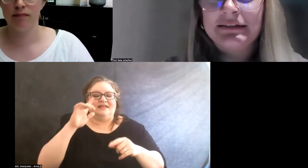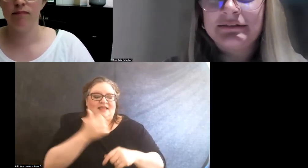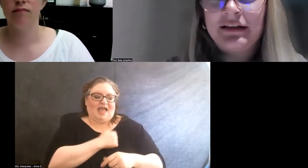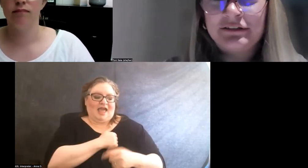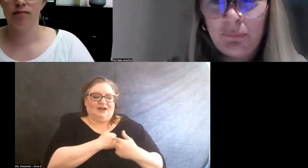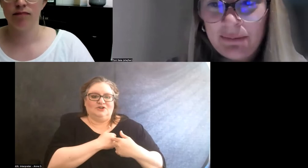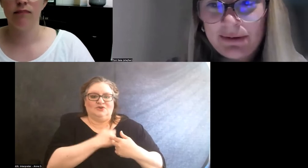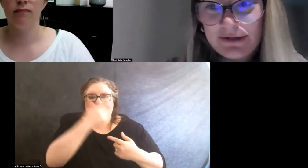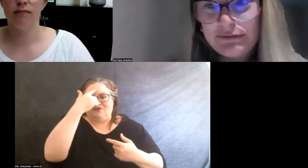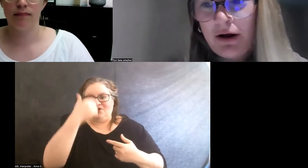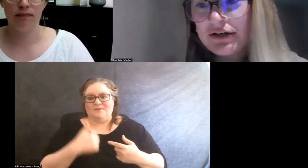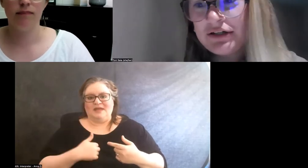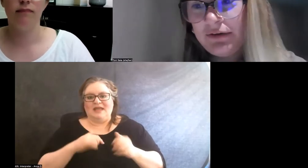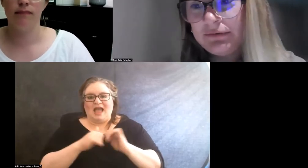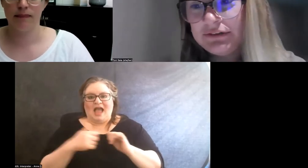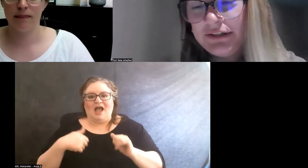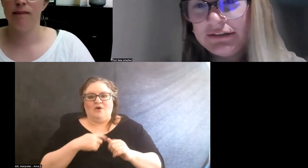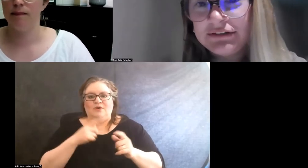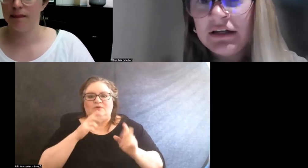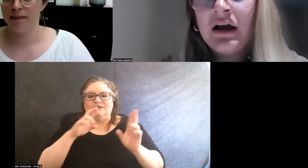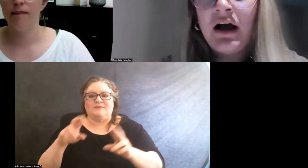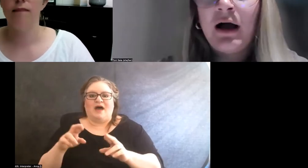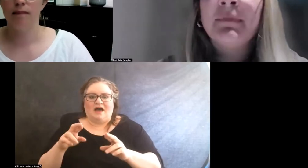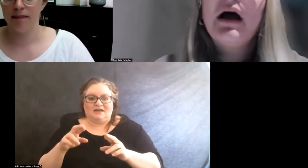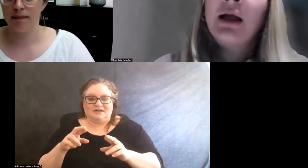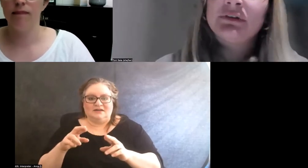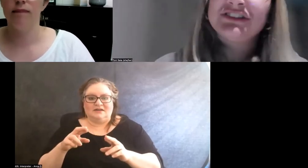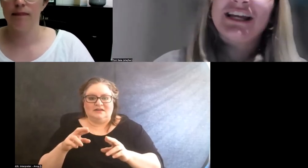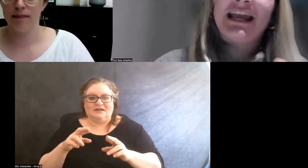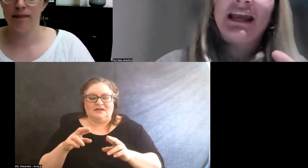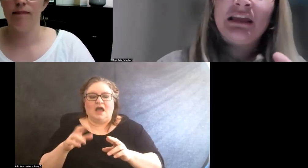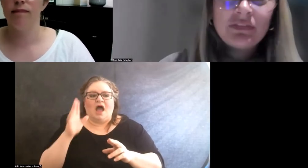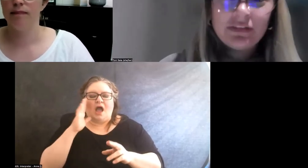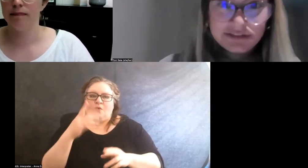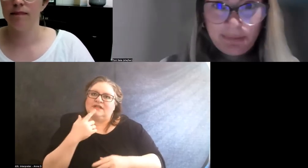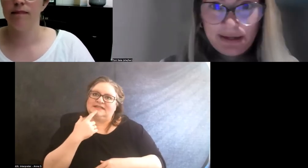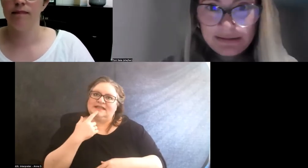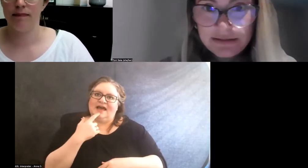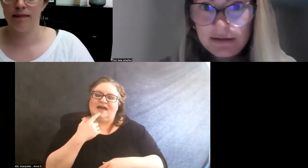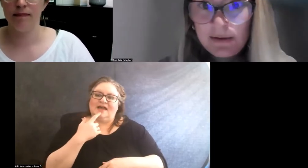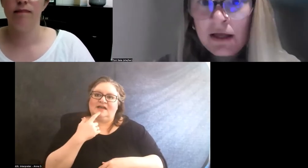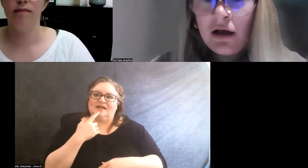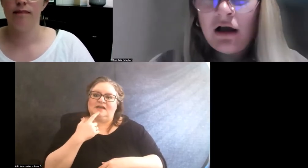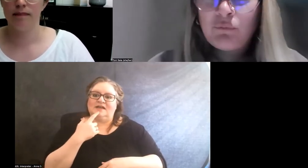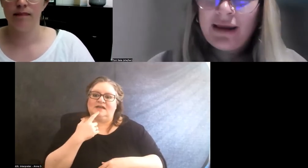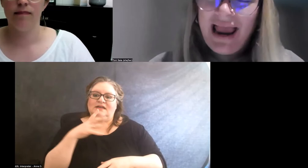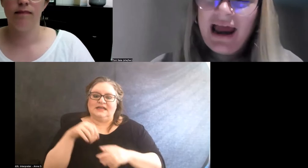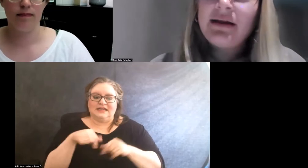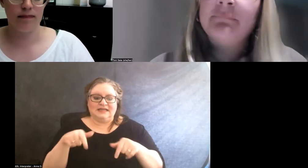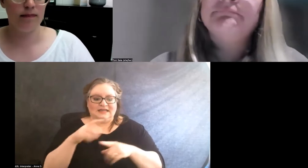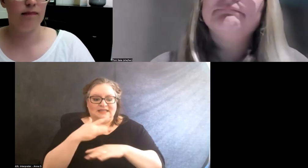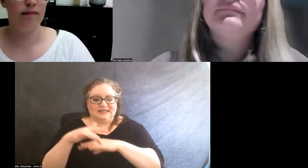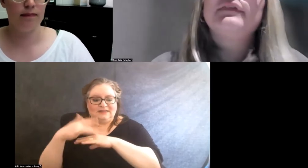is the way we respond to those needs. I will say in the space we had...